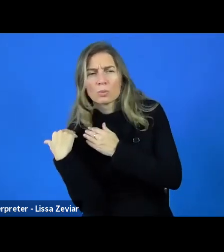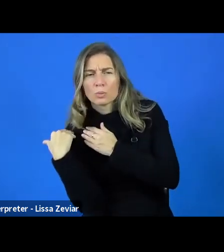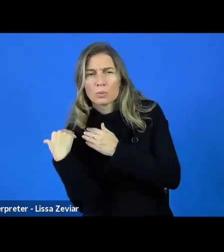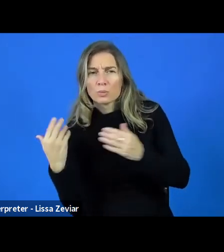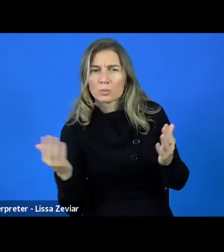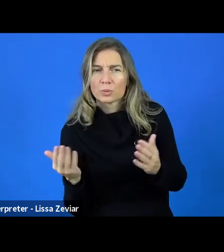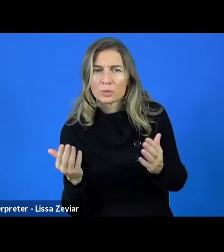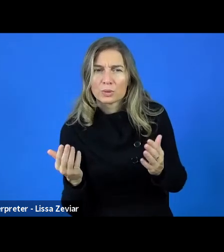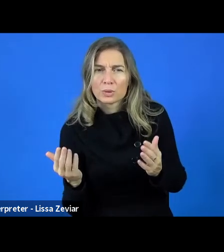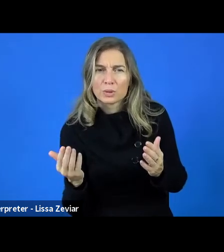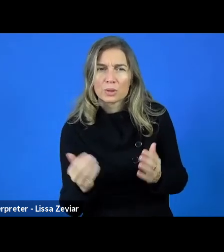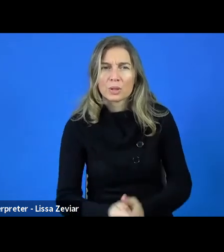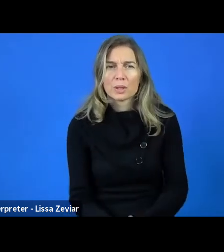[VOICE]